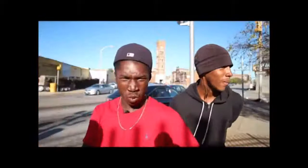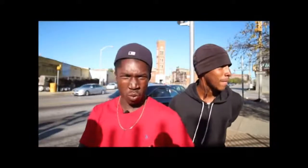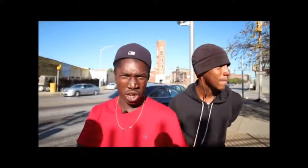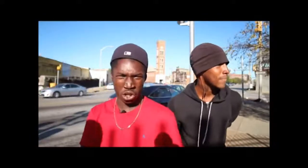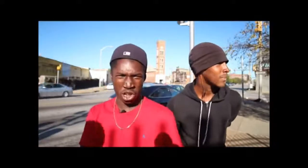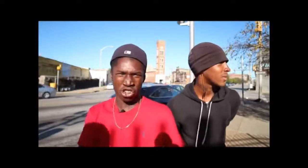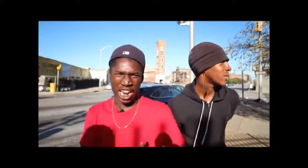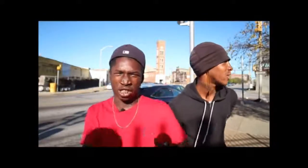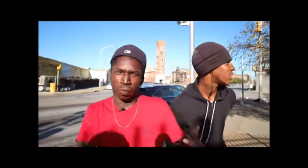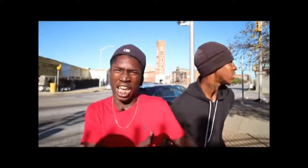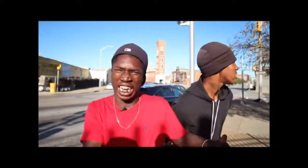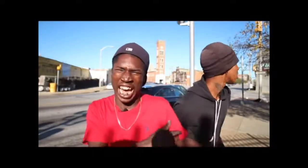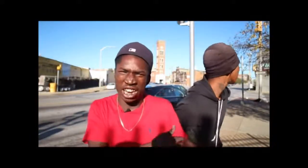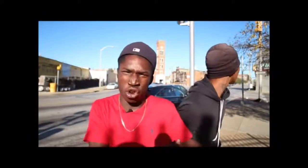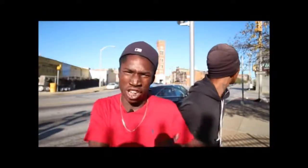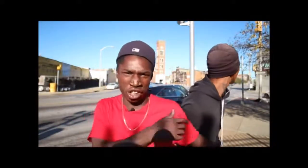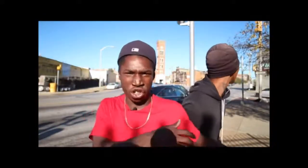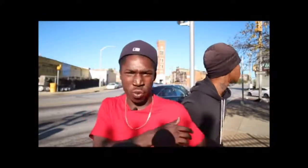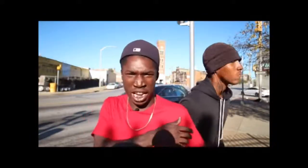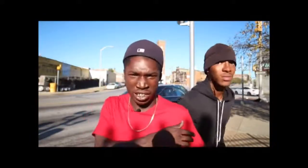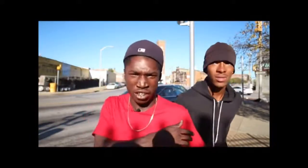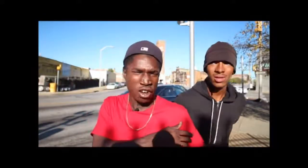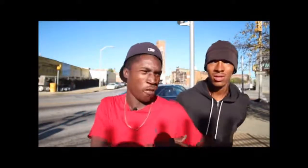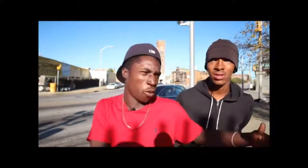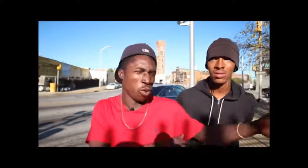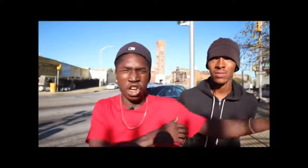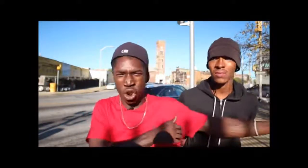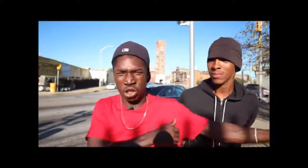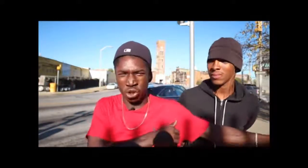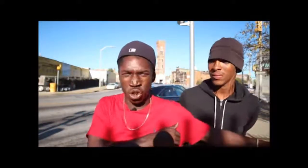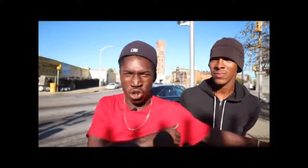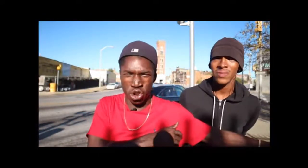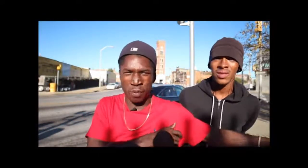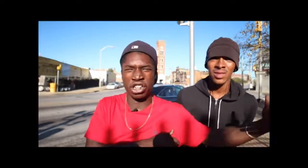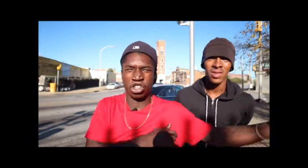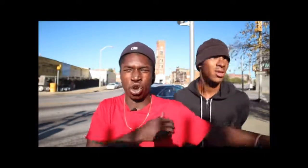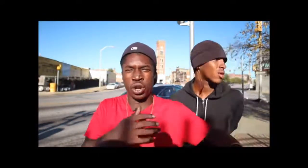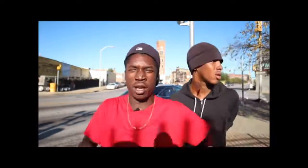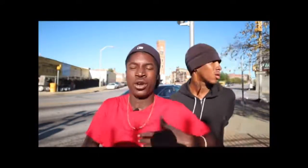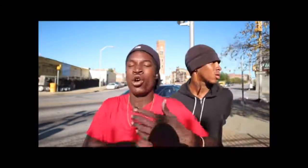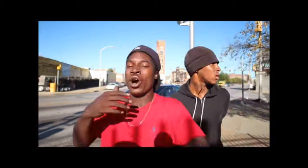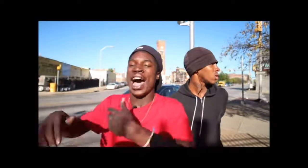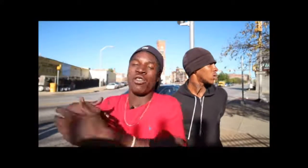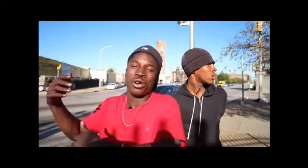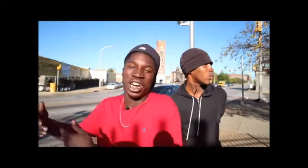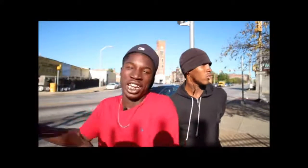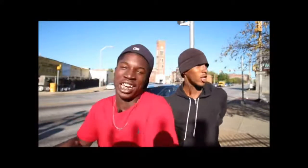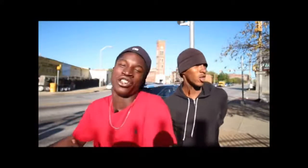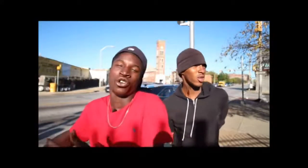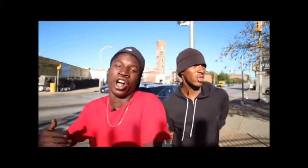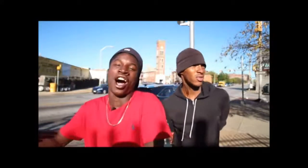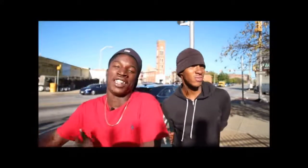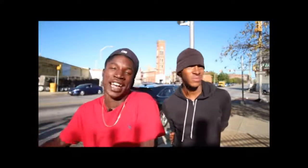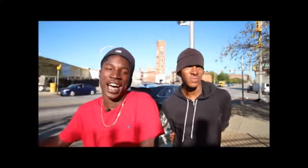people we all have hearts we appreciate y'all for y'all coming out here and appreciating what we do and try to